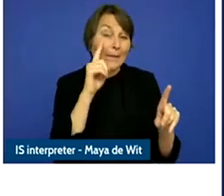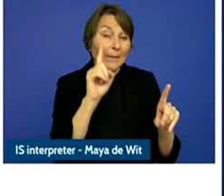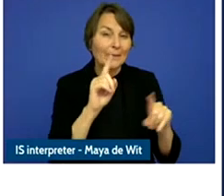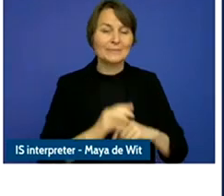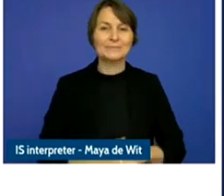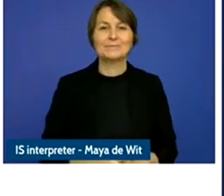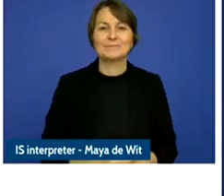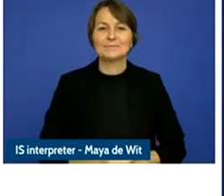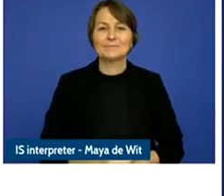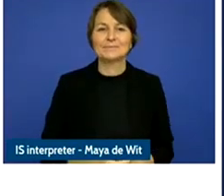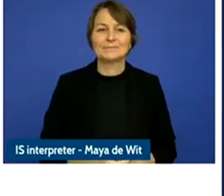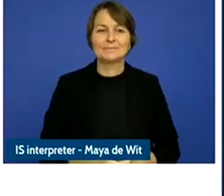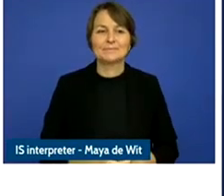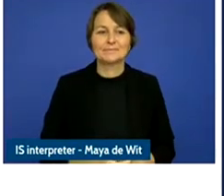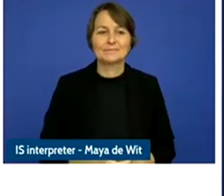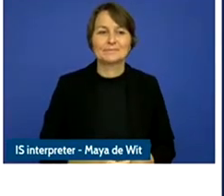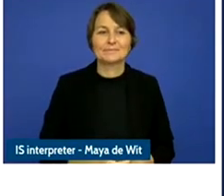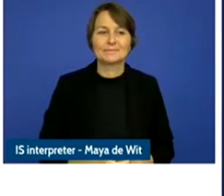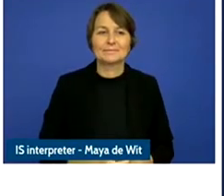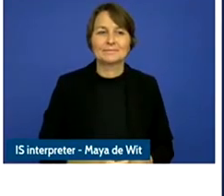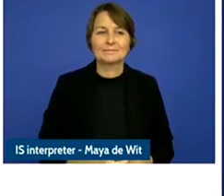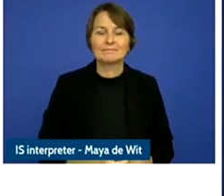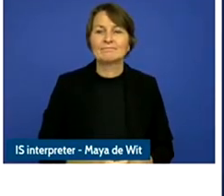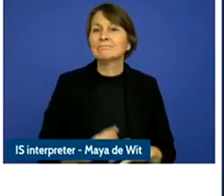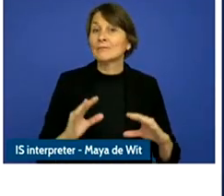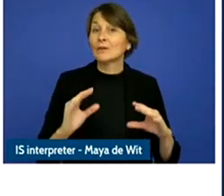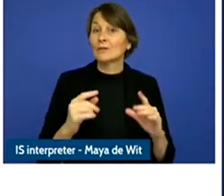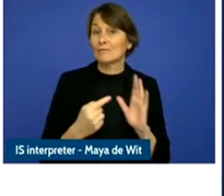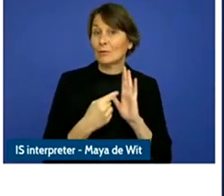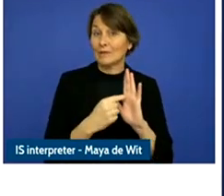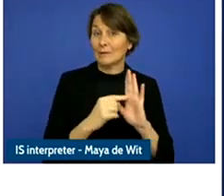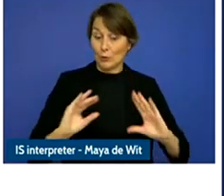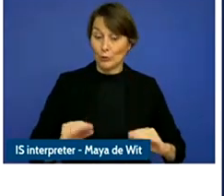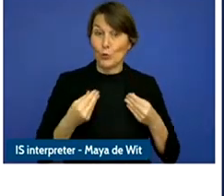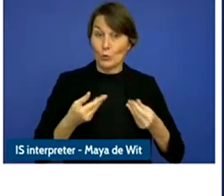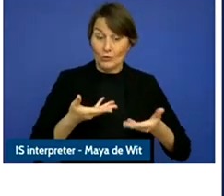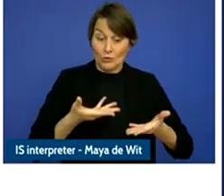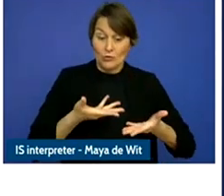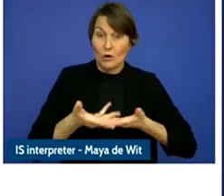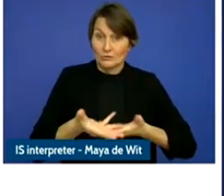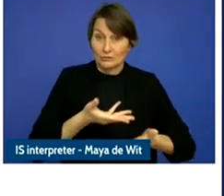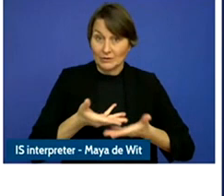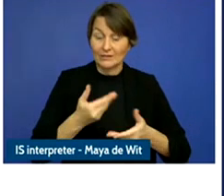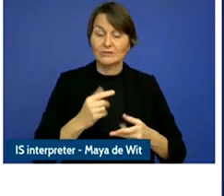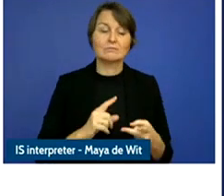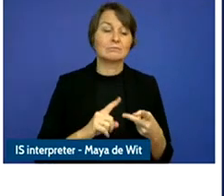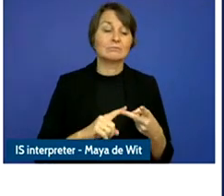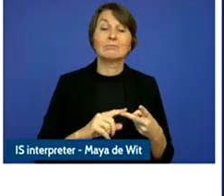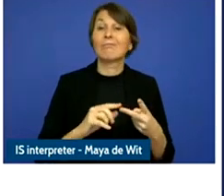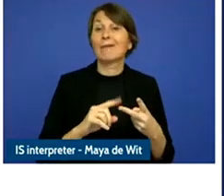Nonetheless the youth consultation and also research points out important gaps